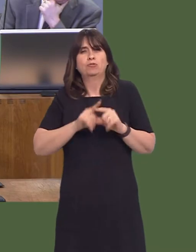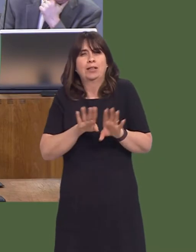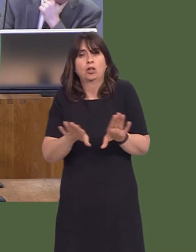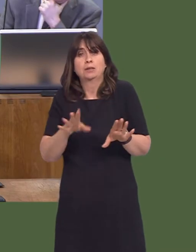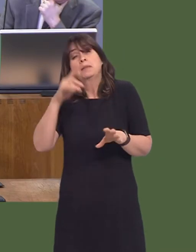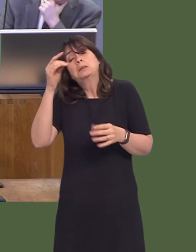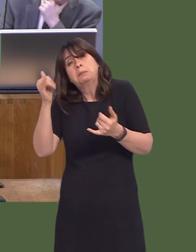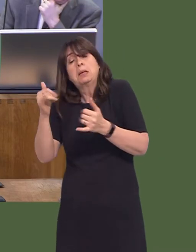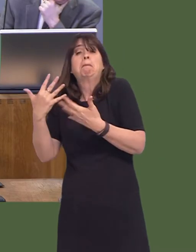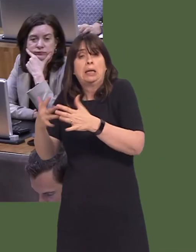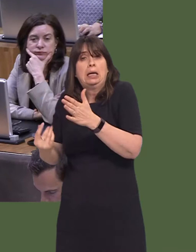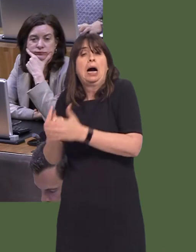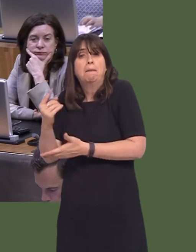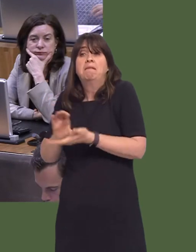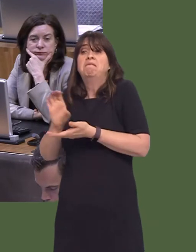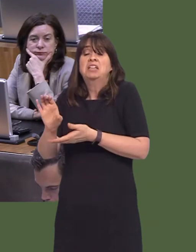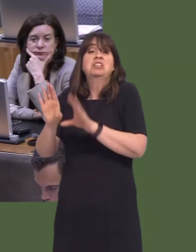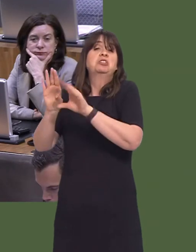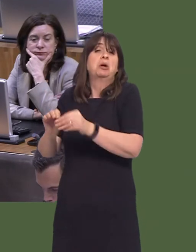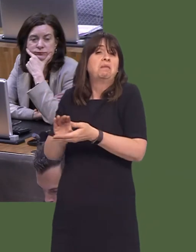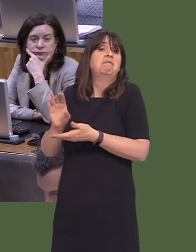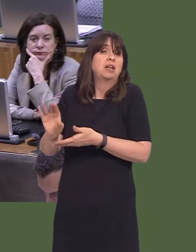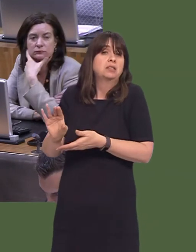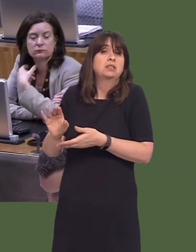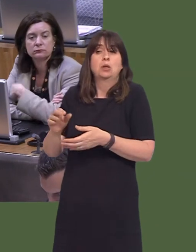happen, and it has, we look to work with themówe encourage them to work with us to look at